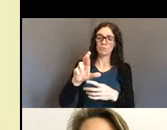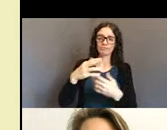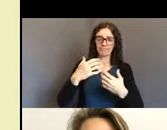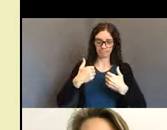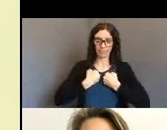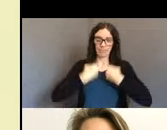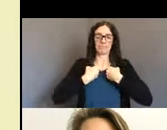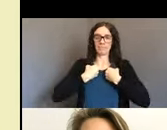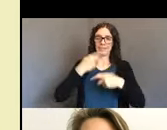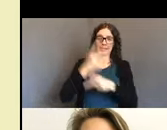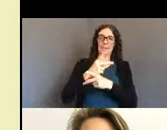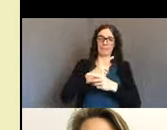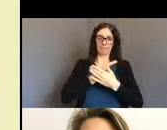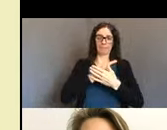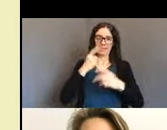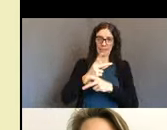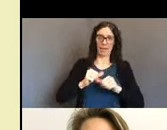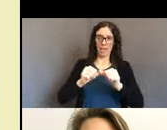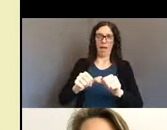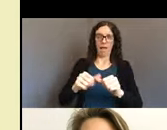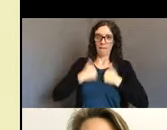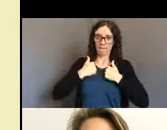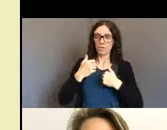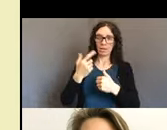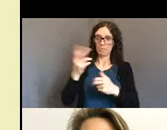prohibits that from continuing ever again.